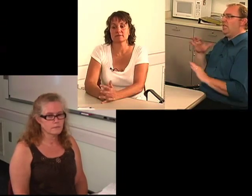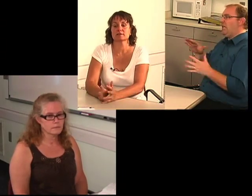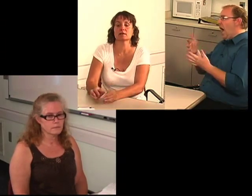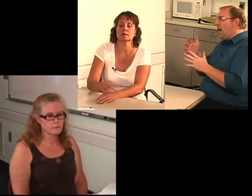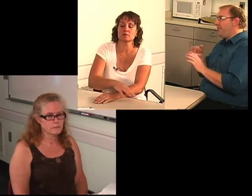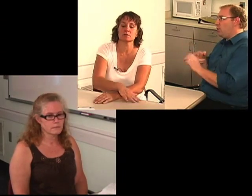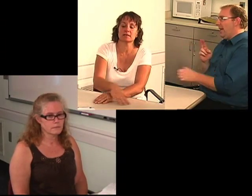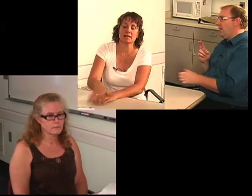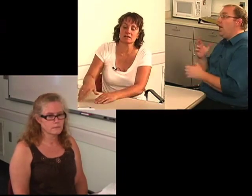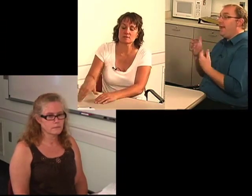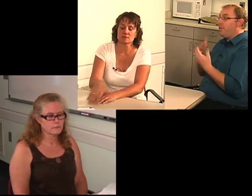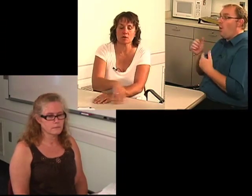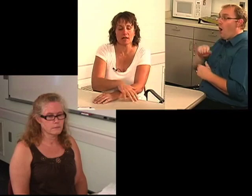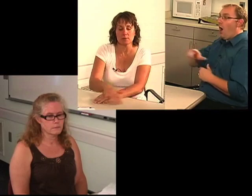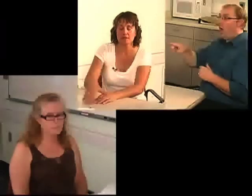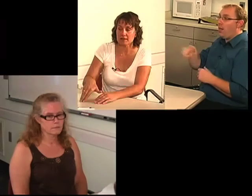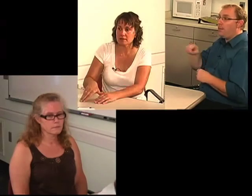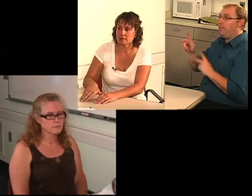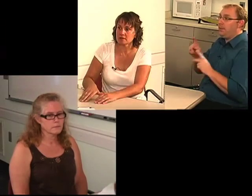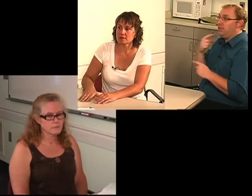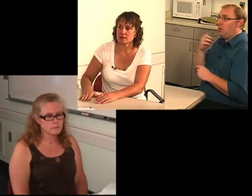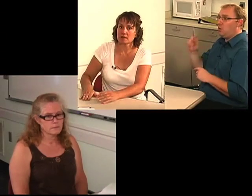Even though everybody else was okay with it.